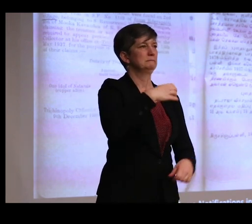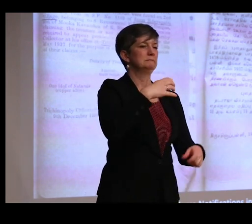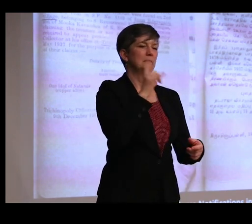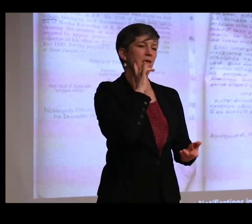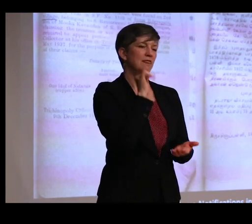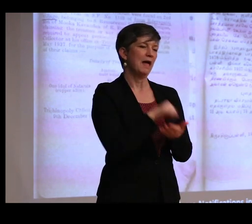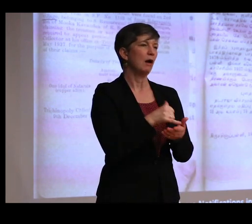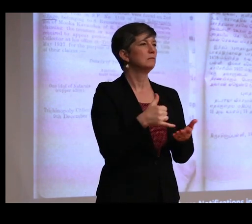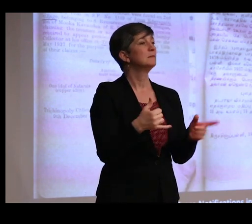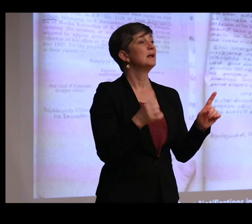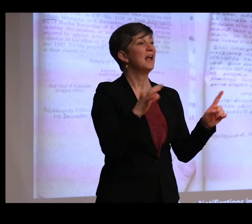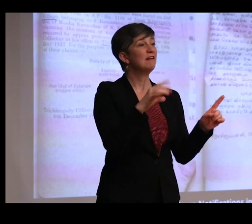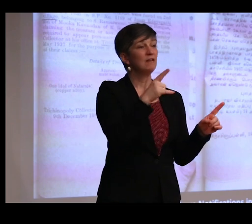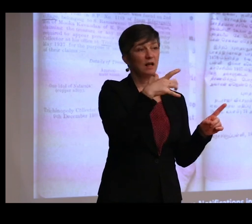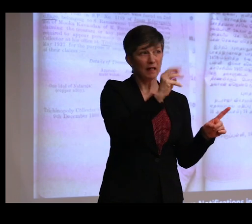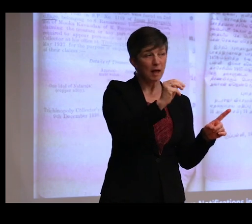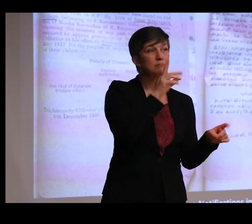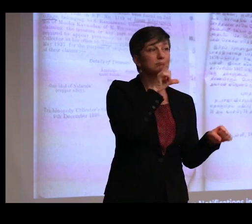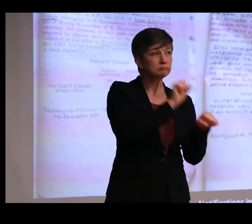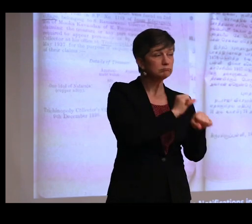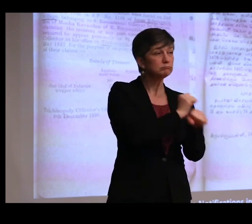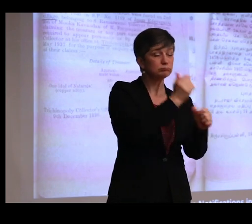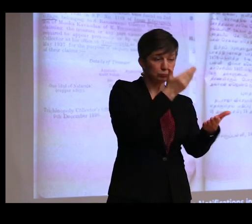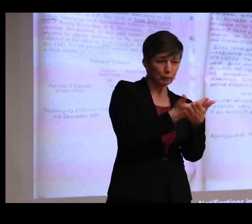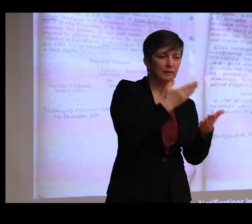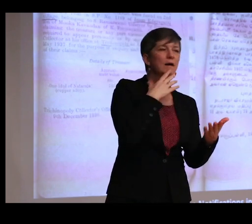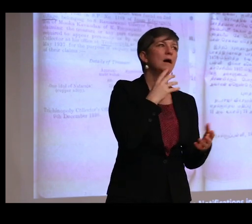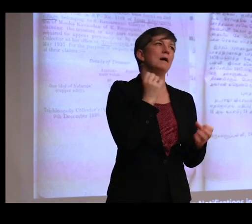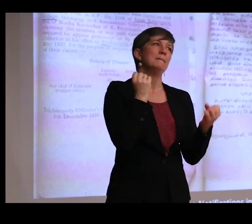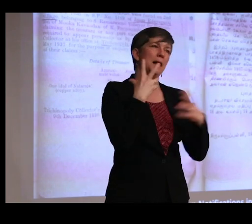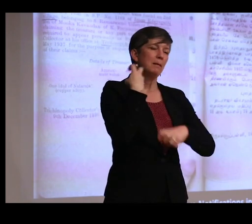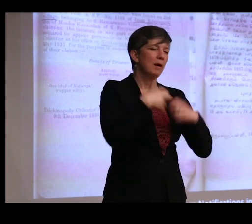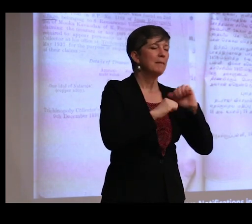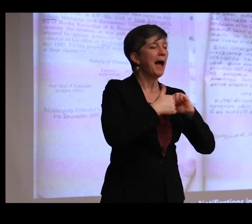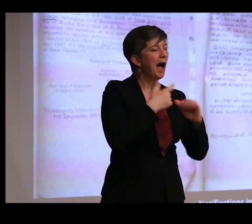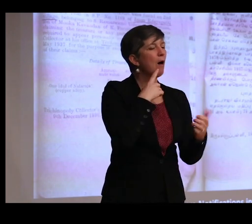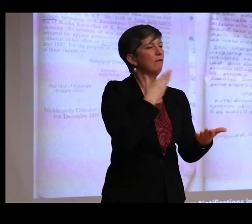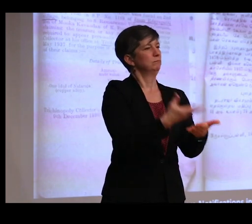So if the claim was verified-- and here, too, there are a lot of problems with how claims were verified--